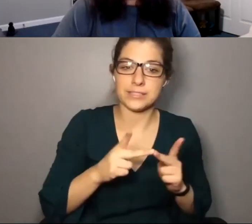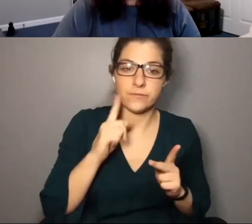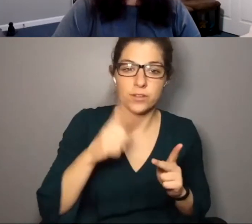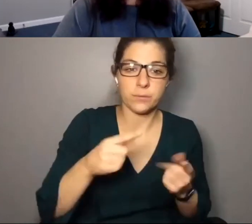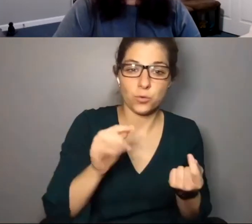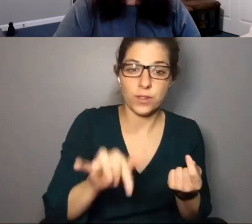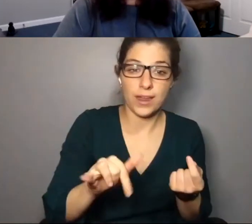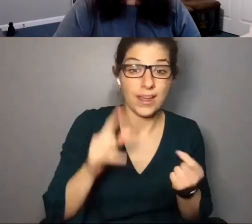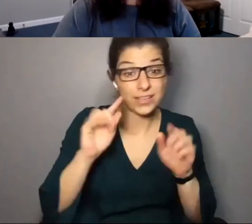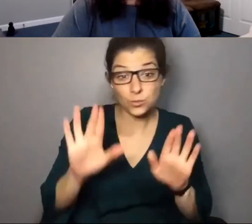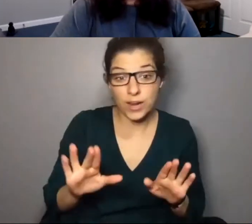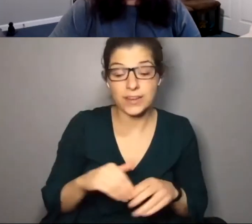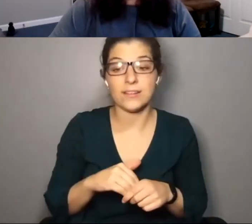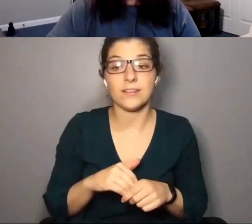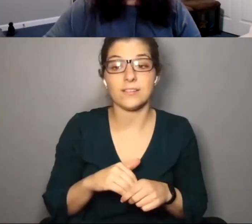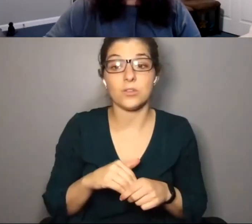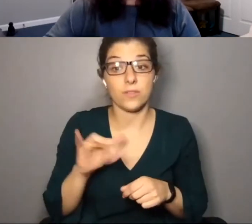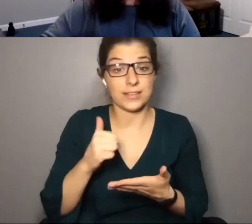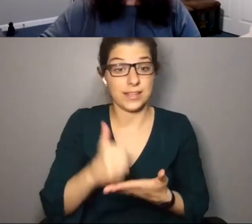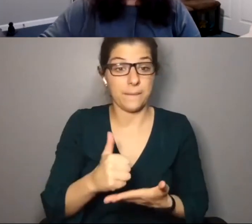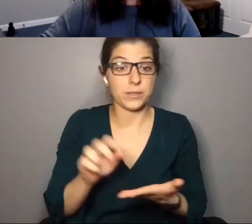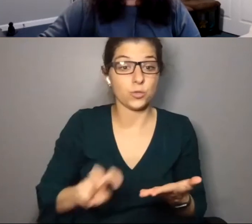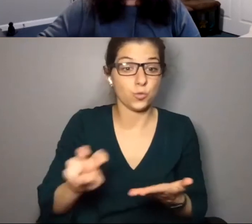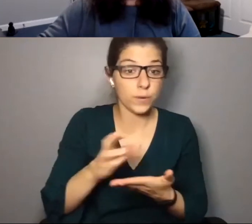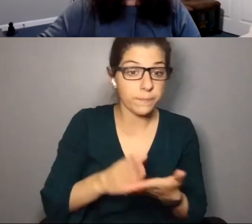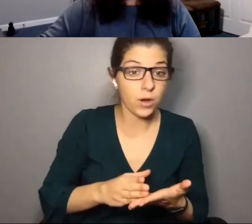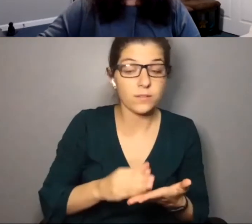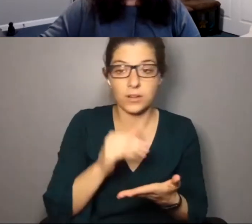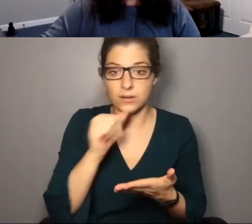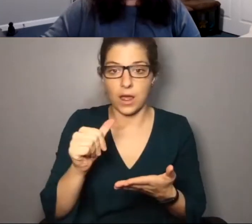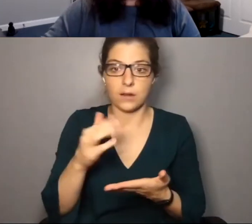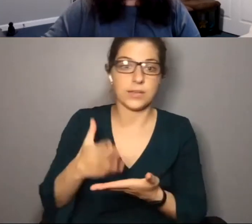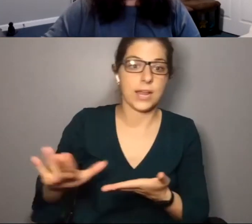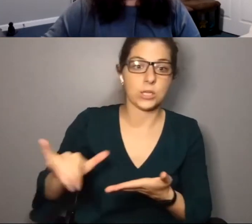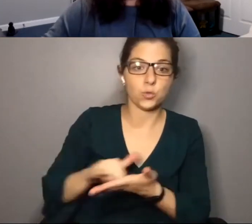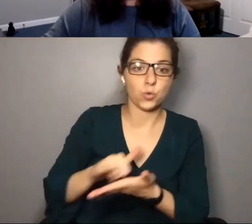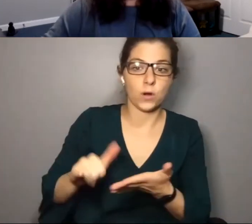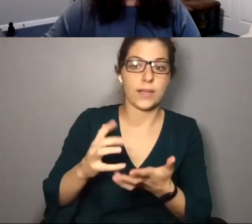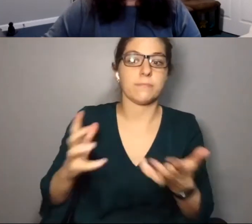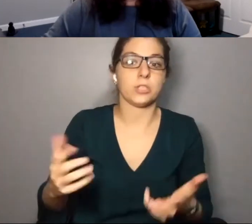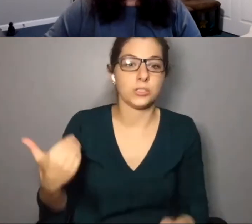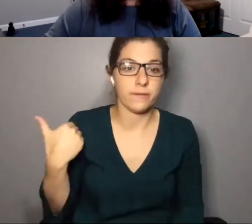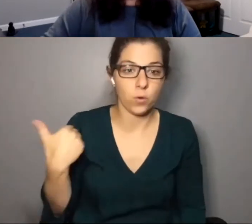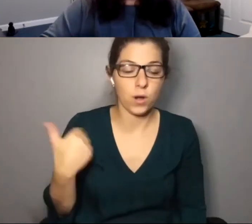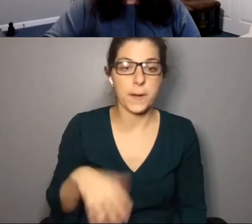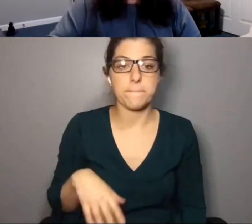I won't play for a vaccine only crowd. They are not